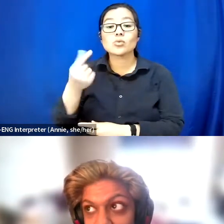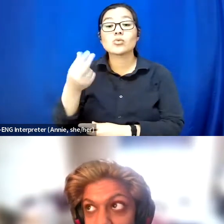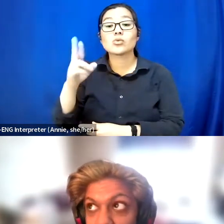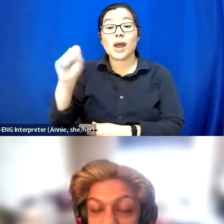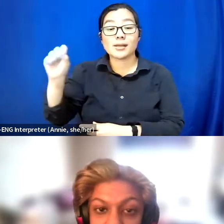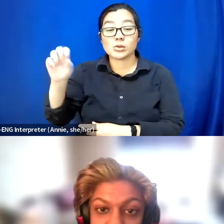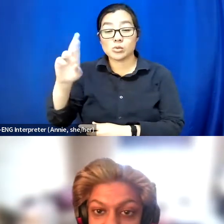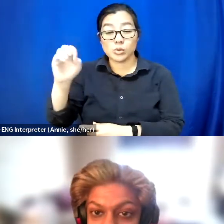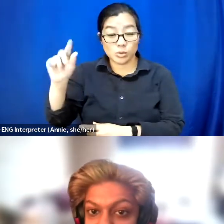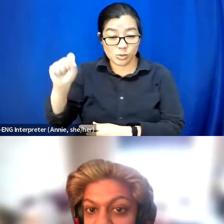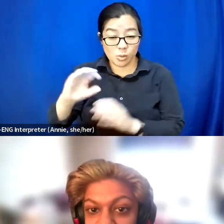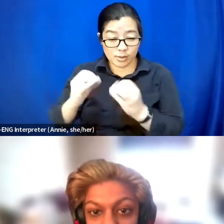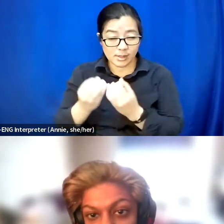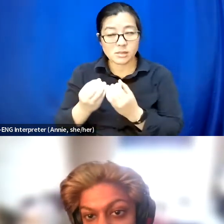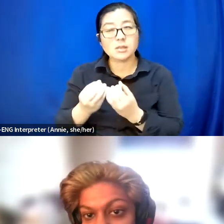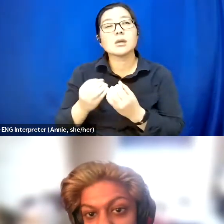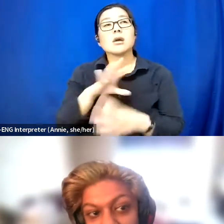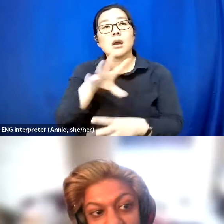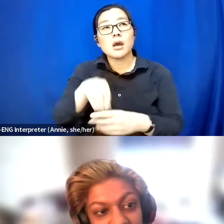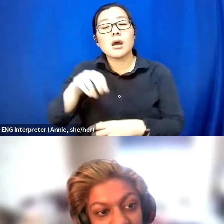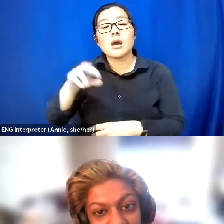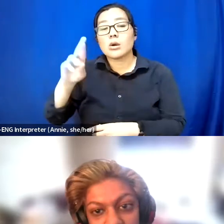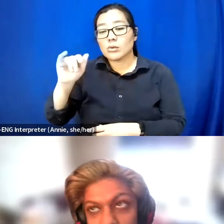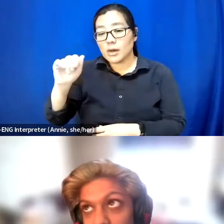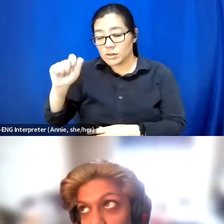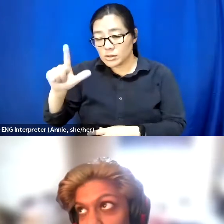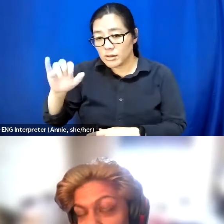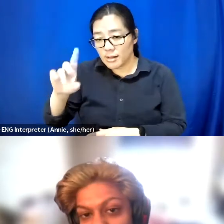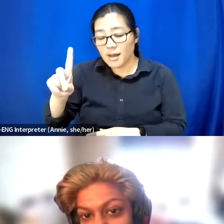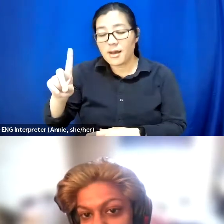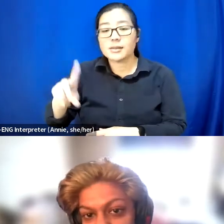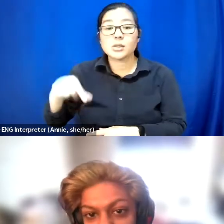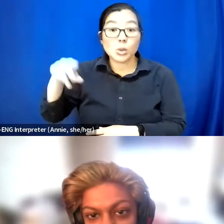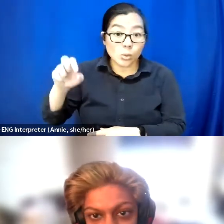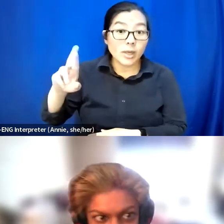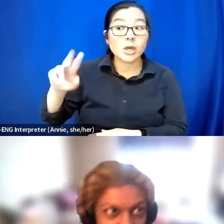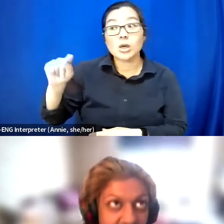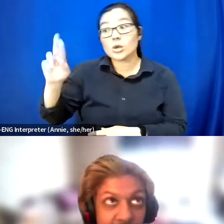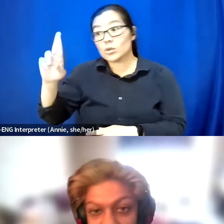up of racialized queer and trans people who identify